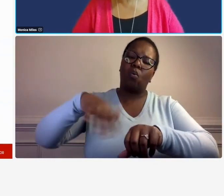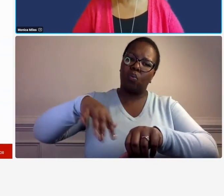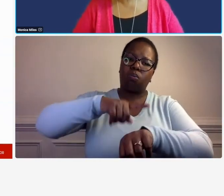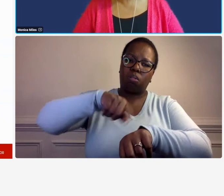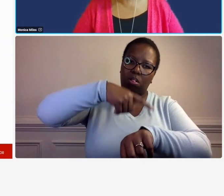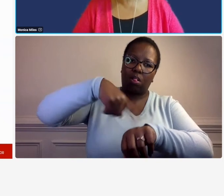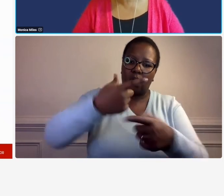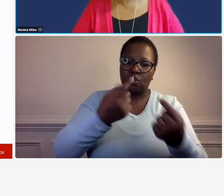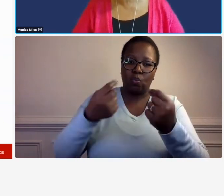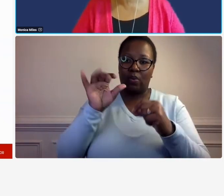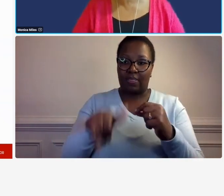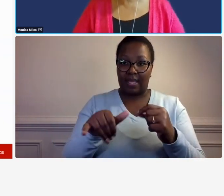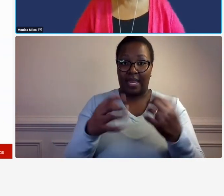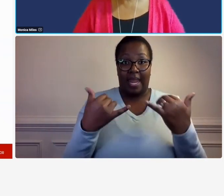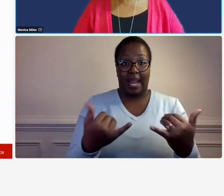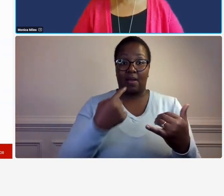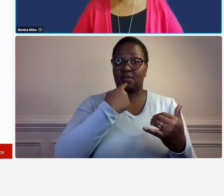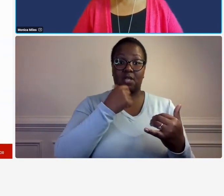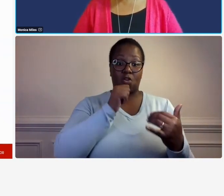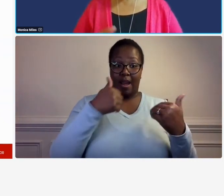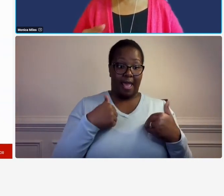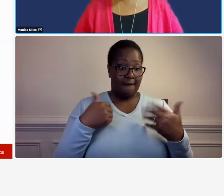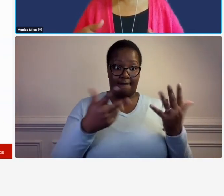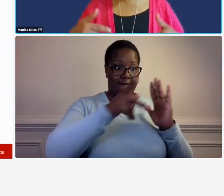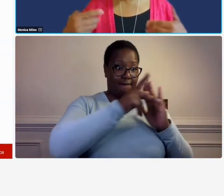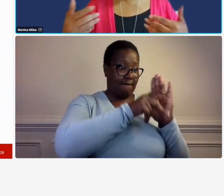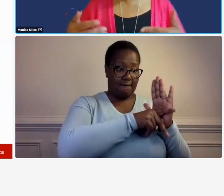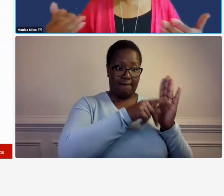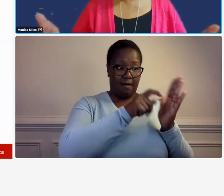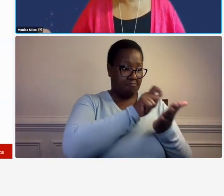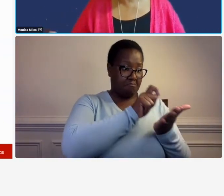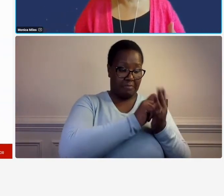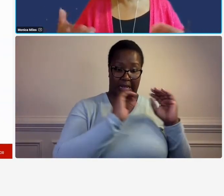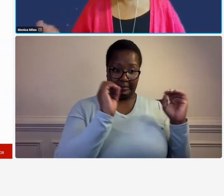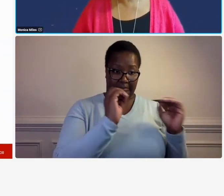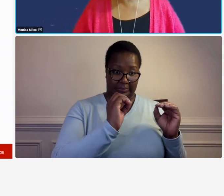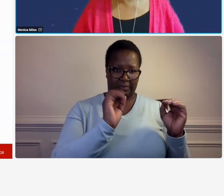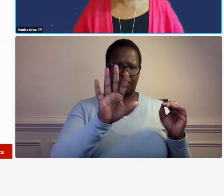procedures right now that are written um it's all stuff that people know you know kind of on the job